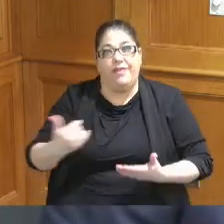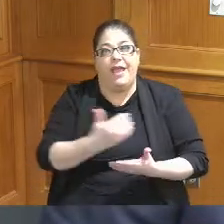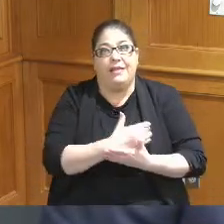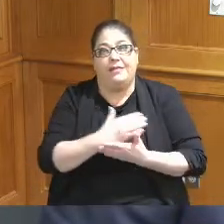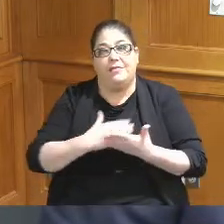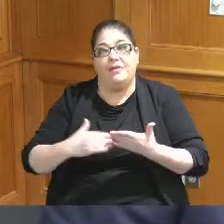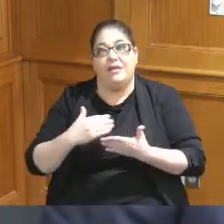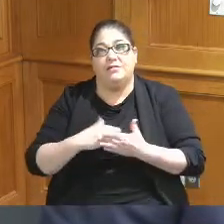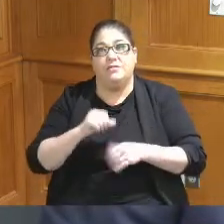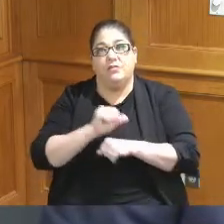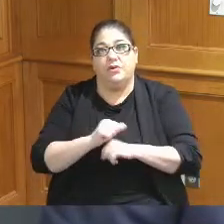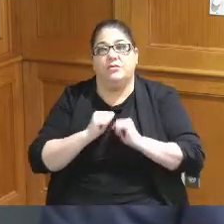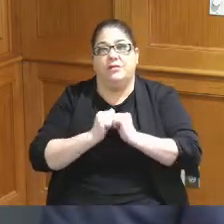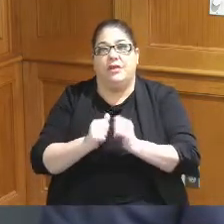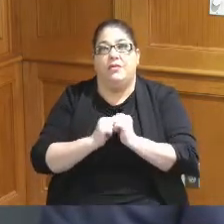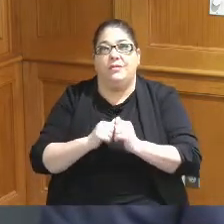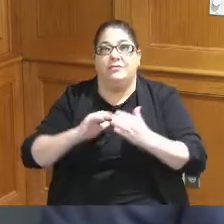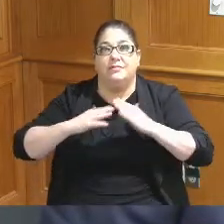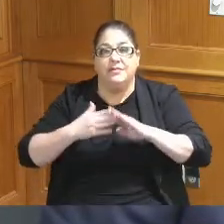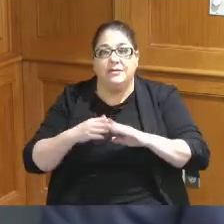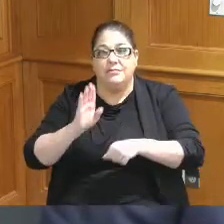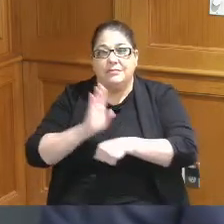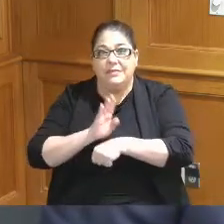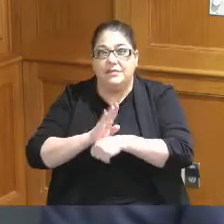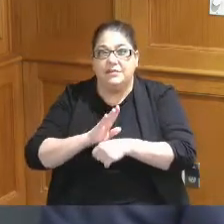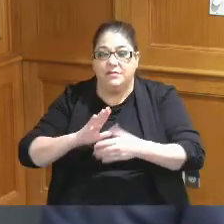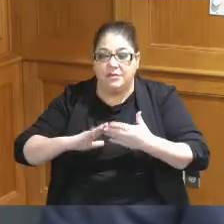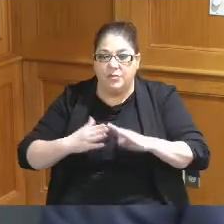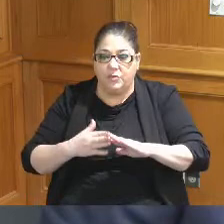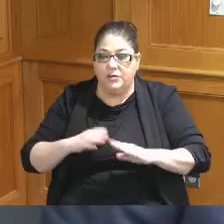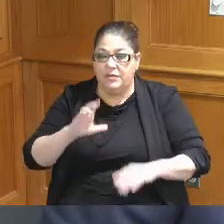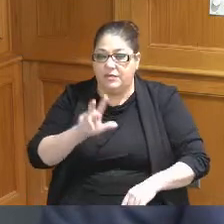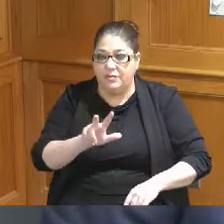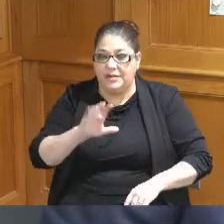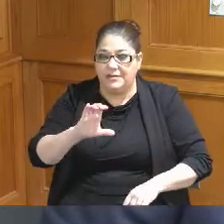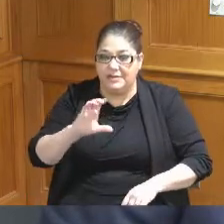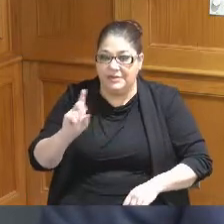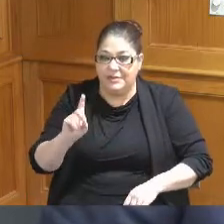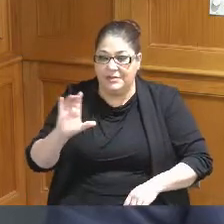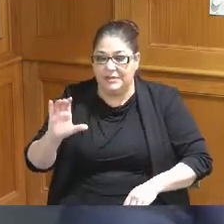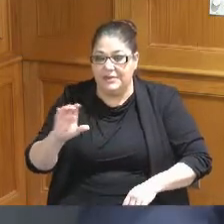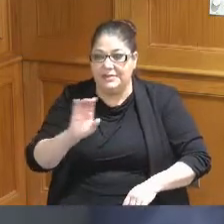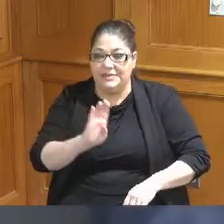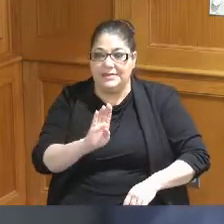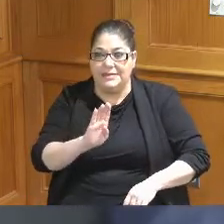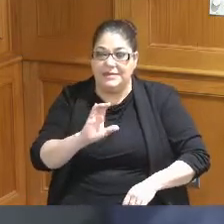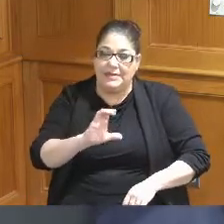in conjunction with the city and the business community and 3CDC and CVB and all the players